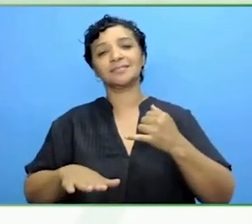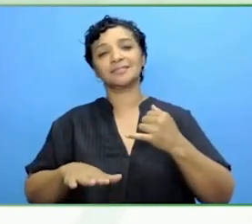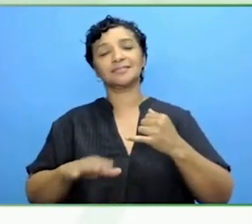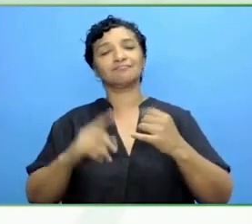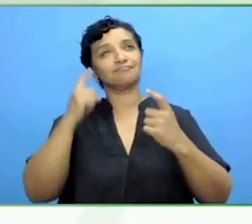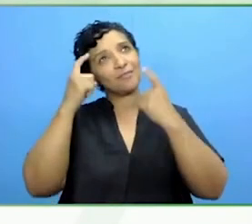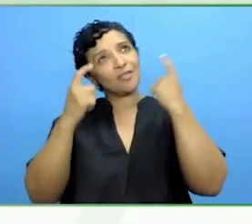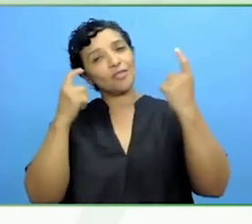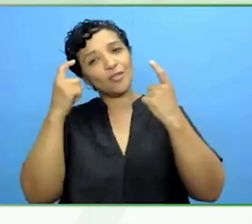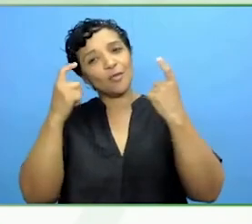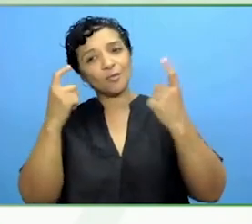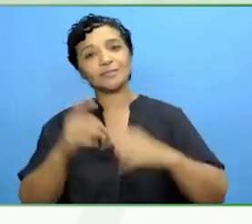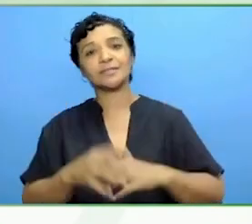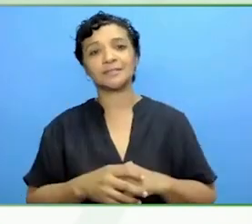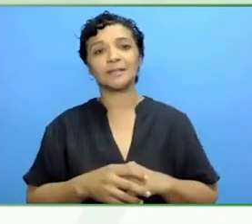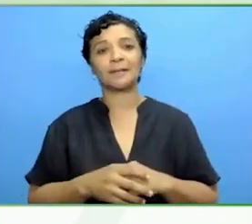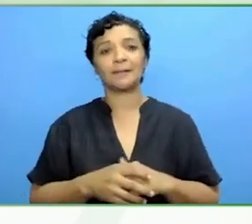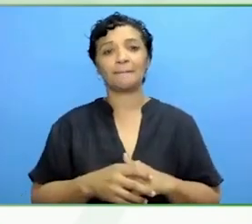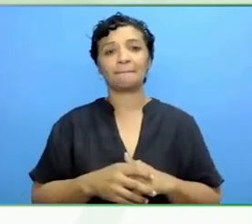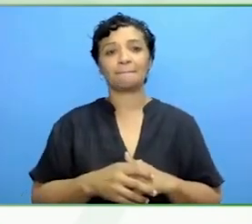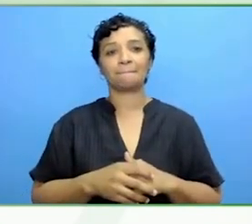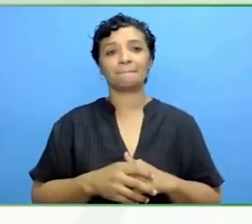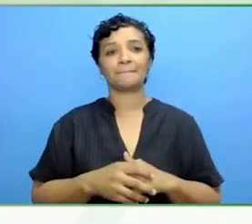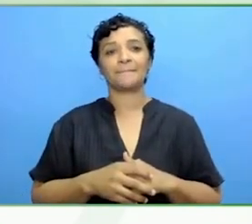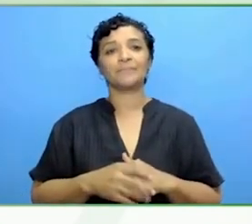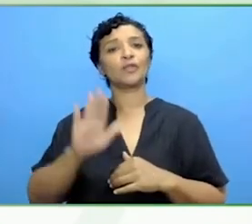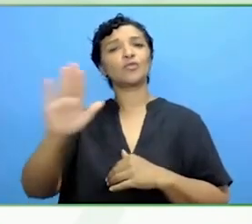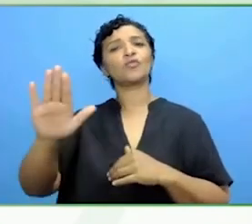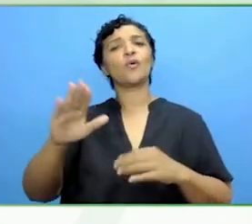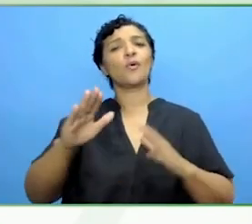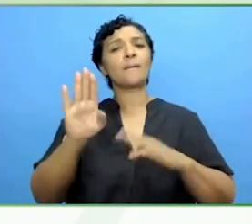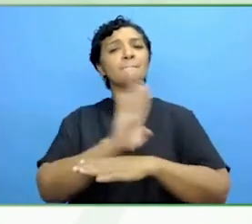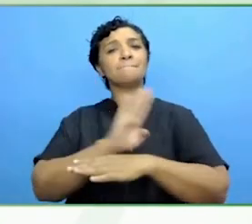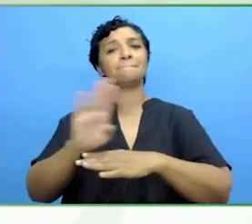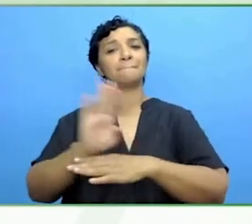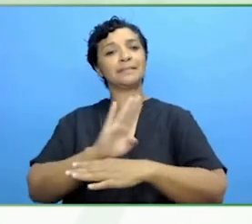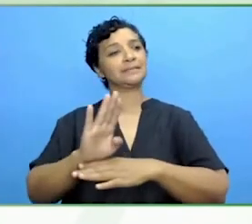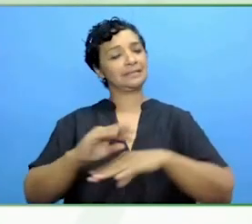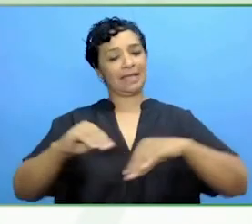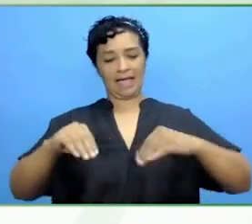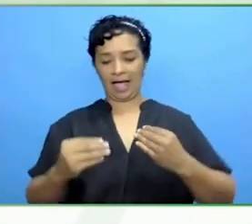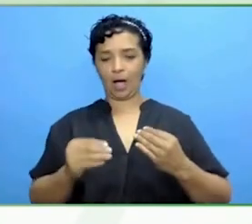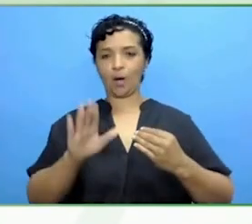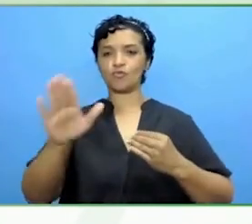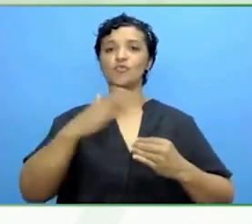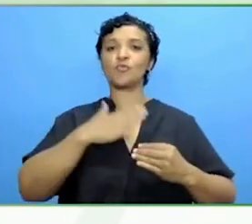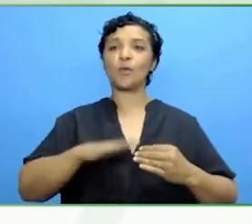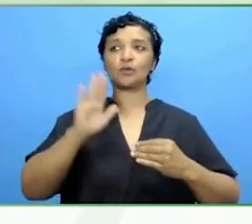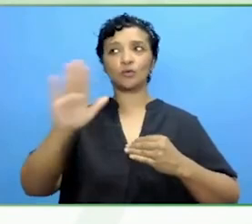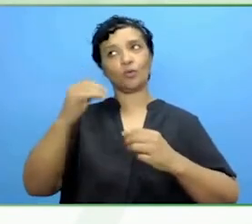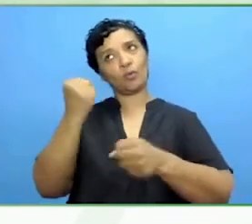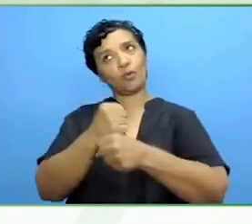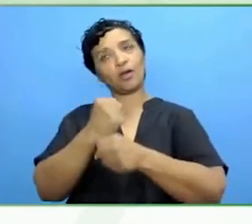Andria, if it is about Sanofi and what you are trying to drive on what you want for yourself and your career, I will call it out loud